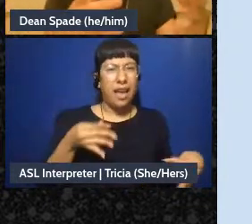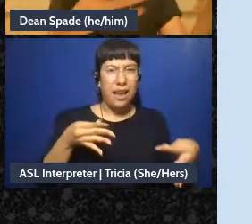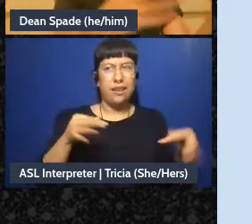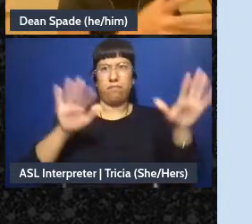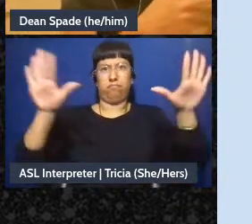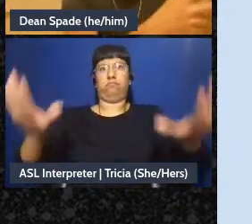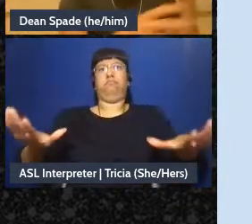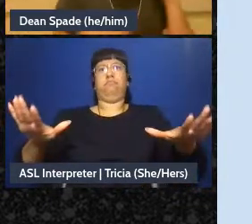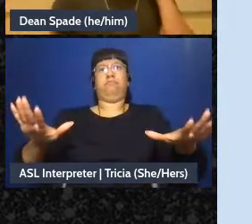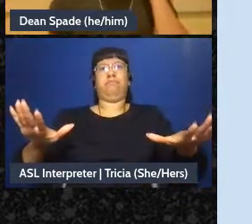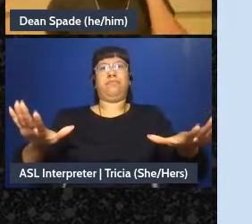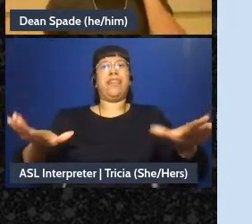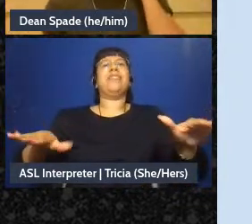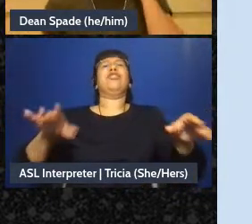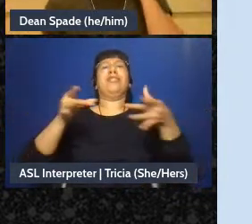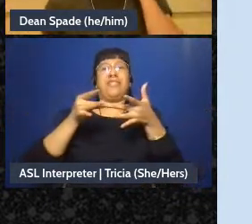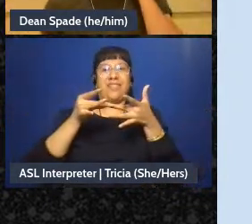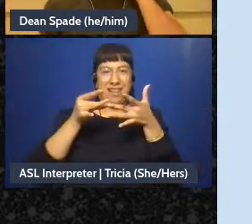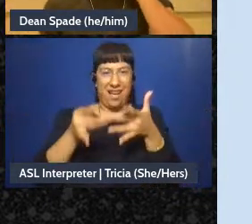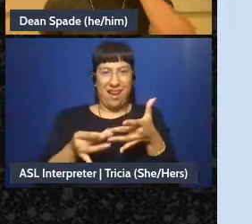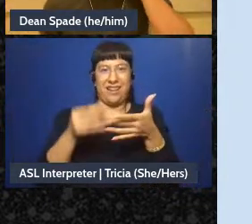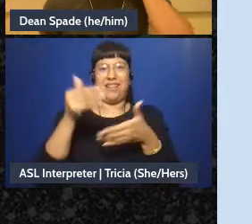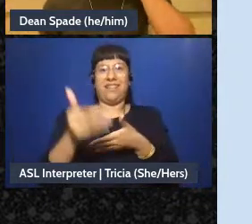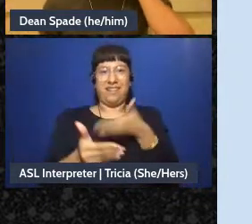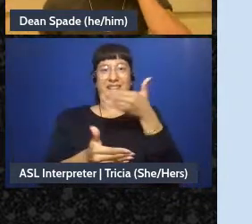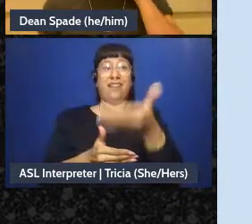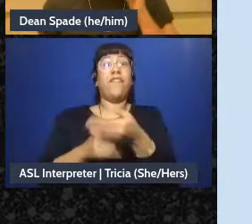stewarding this along moving it along especially if there's a lot of repetition happening